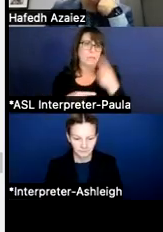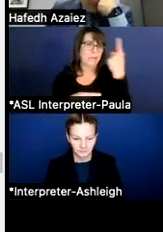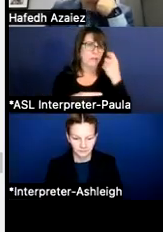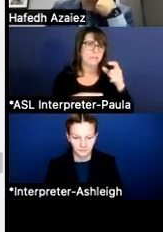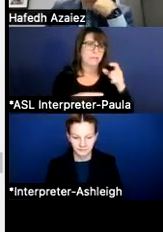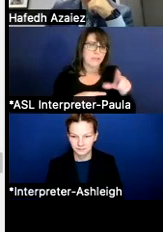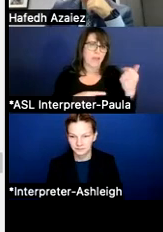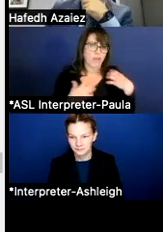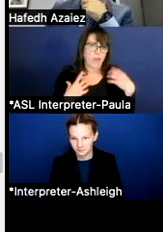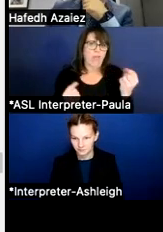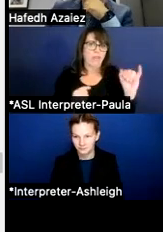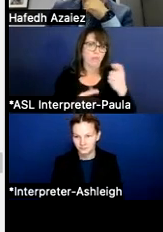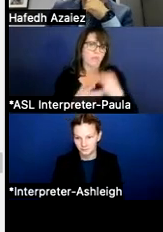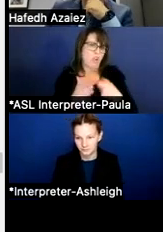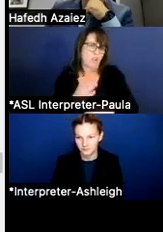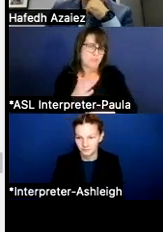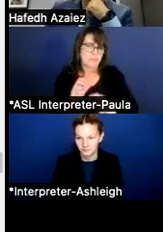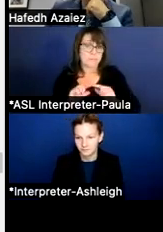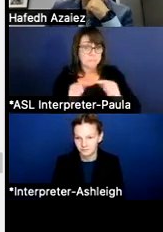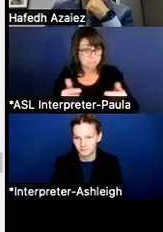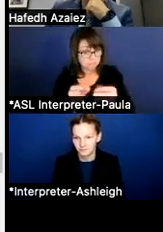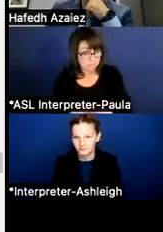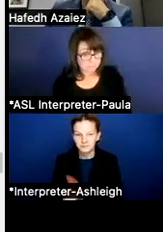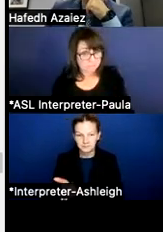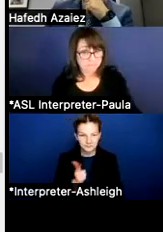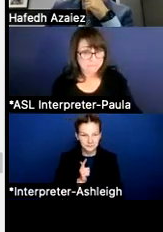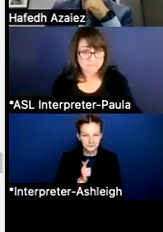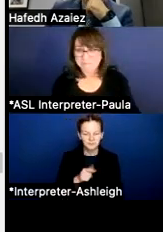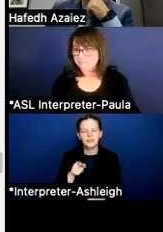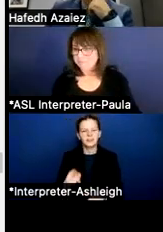And this is just a visual breakout of what that looks like. As Dr. Azaiez mentioned,